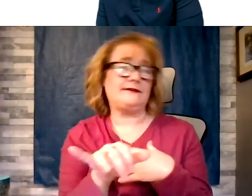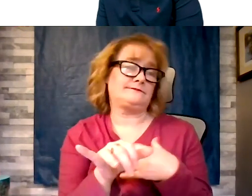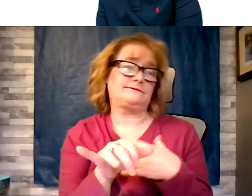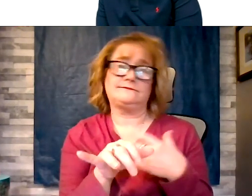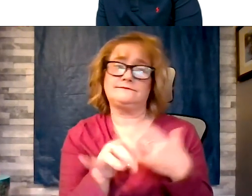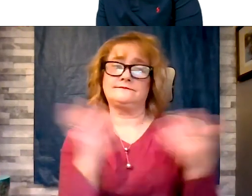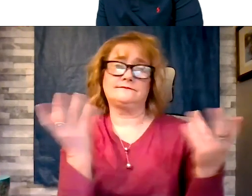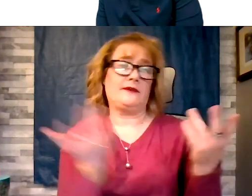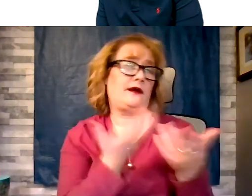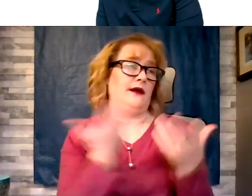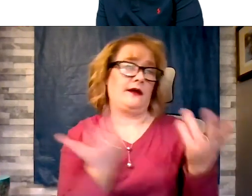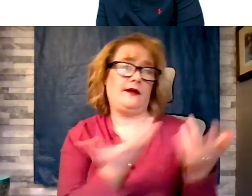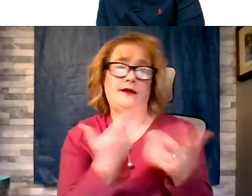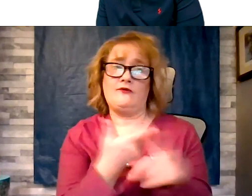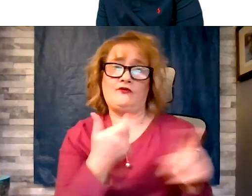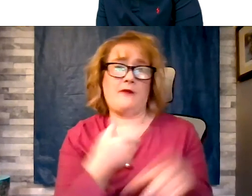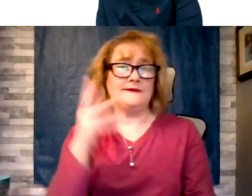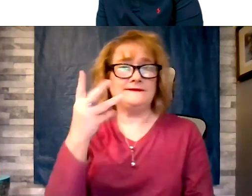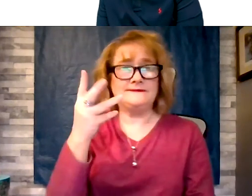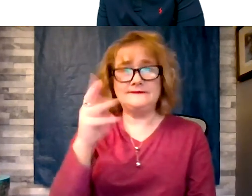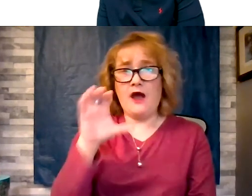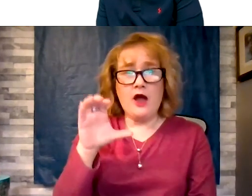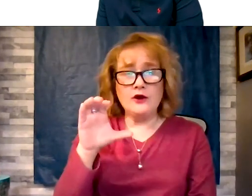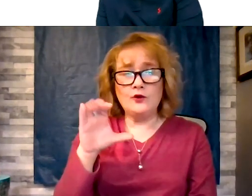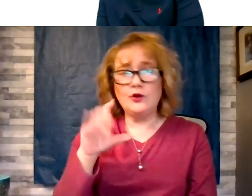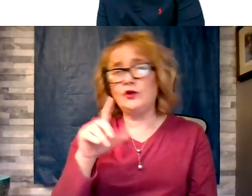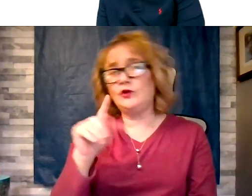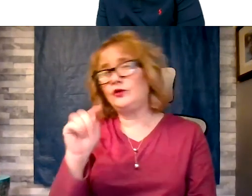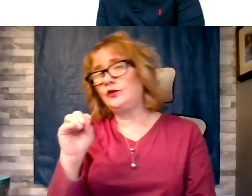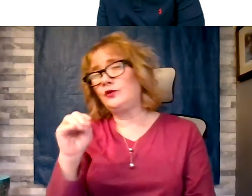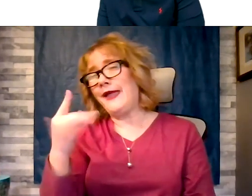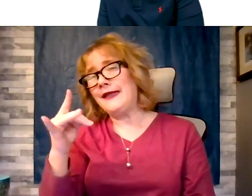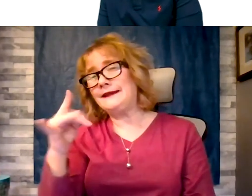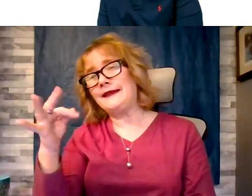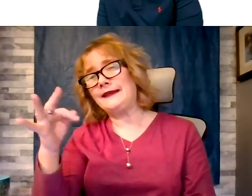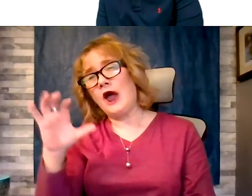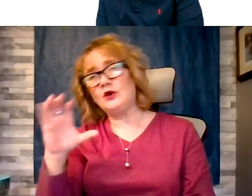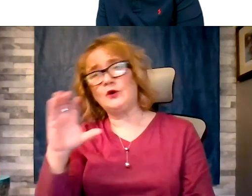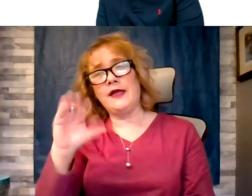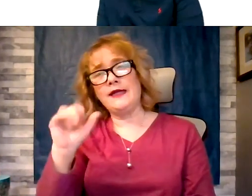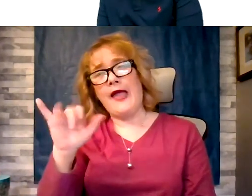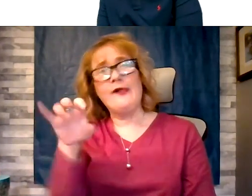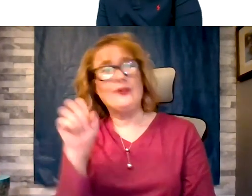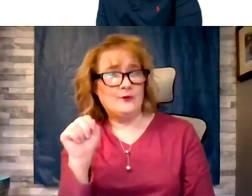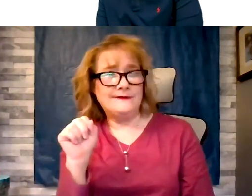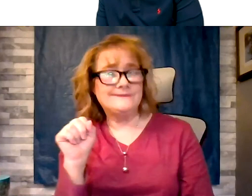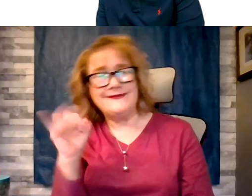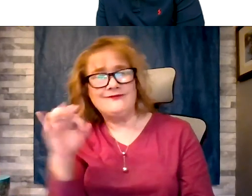1600 to 18, 1900 calories if you throw in exercise. If someone is attempting to lose weight, who